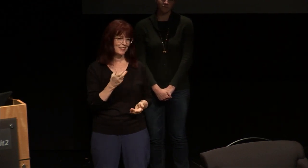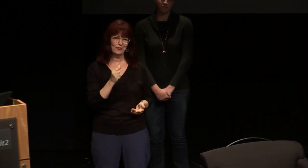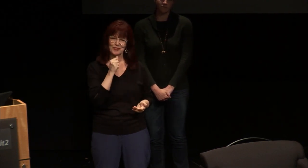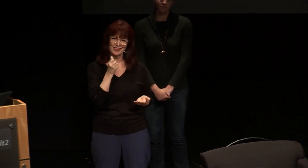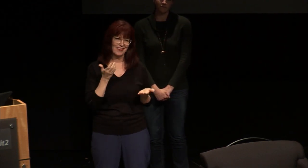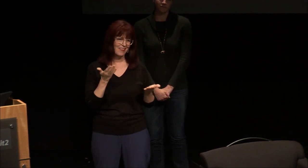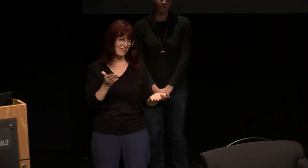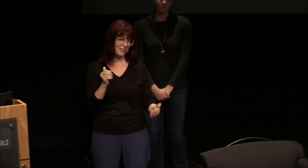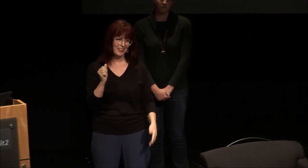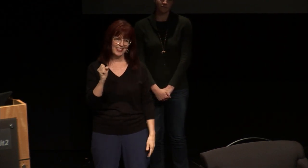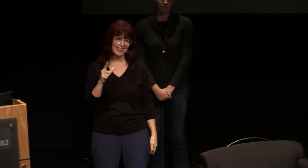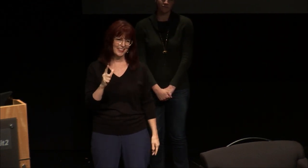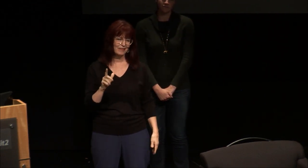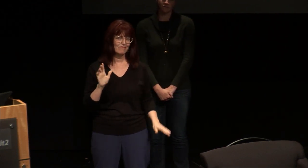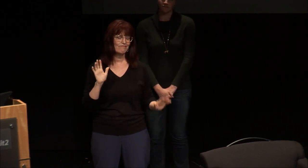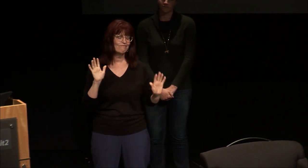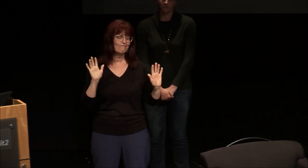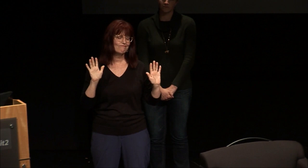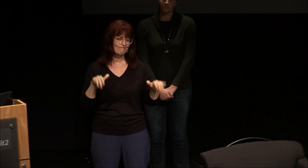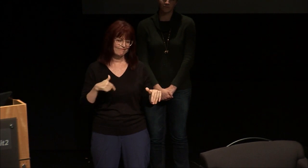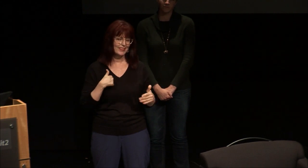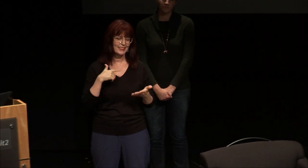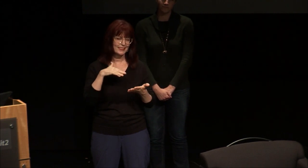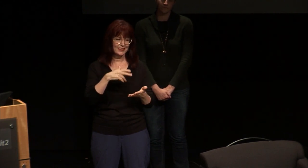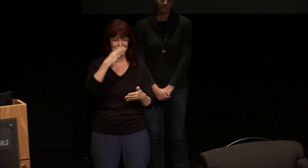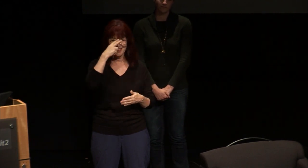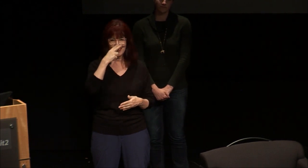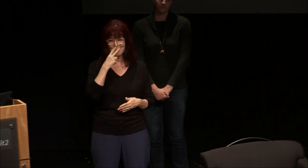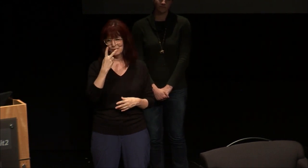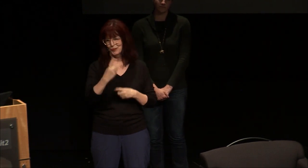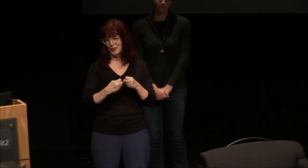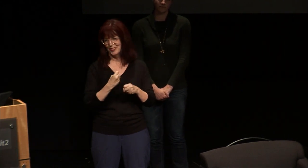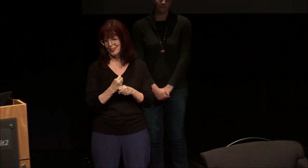was frustrated because my high school did not offer ASL as a course so I